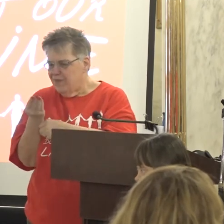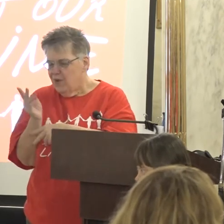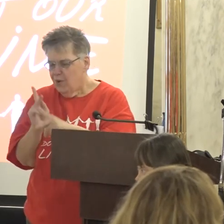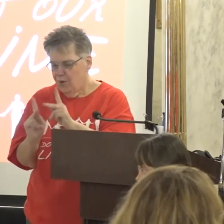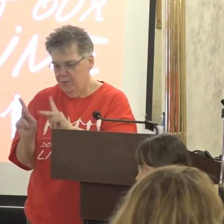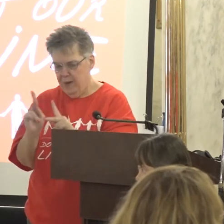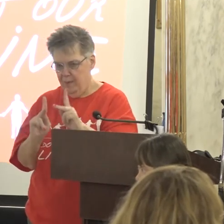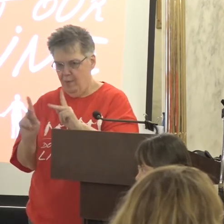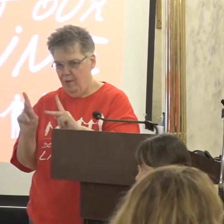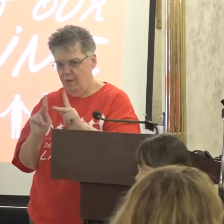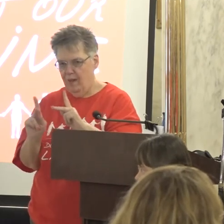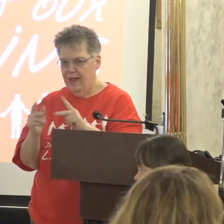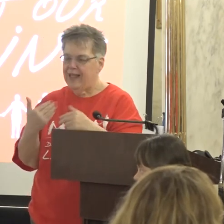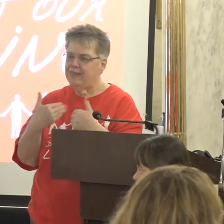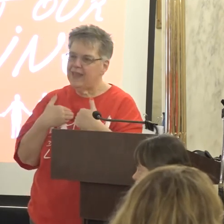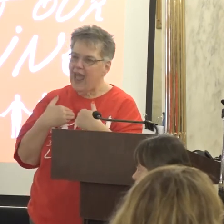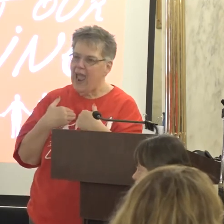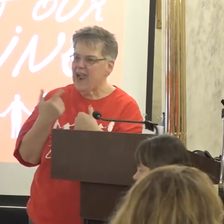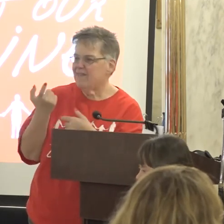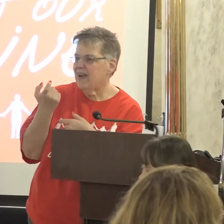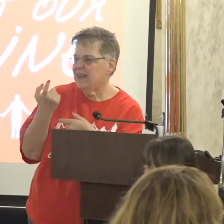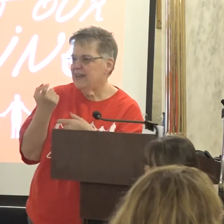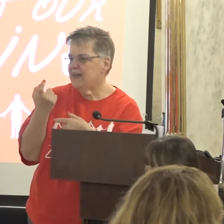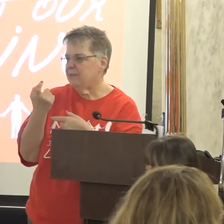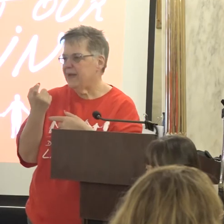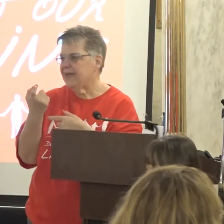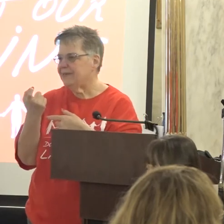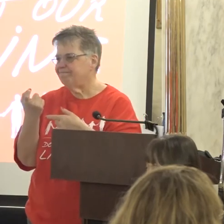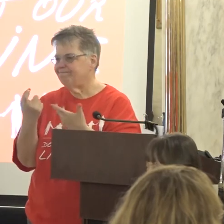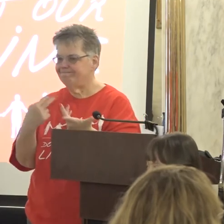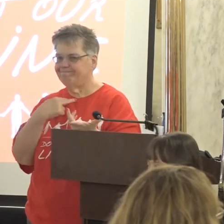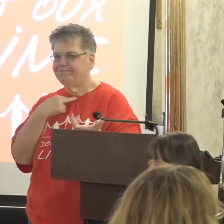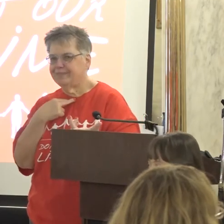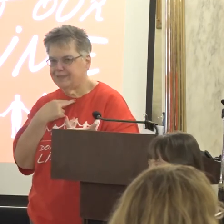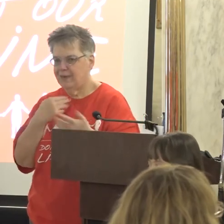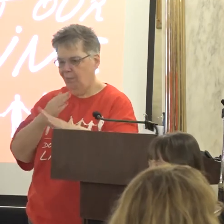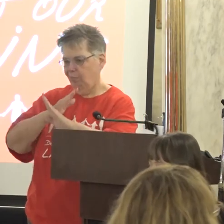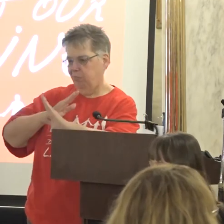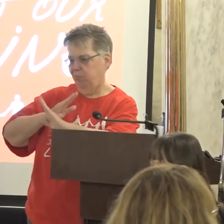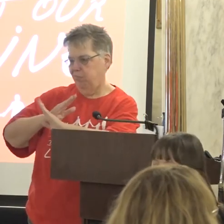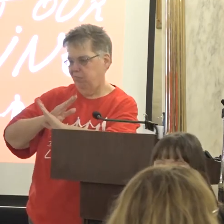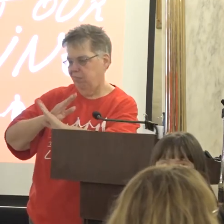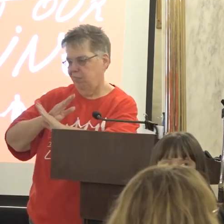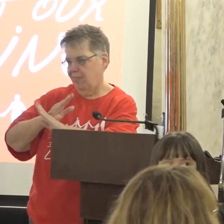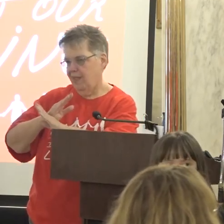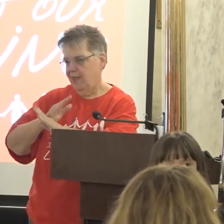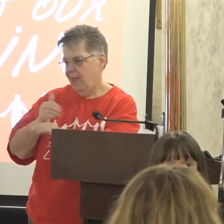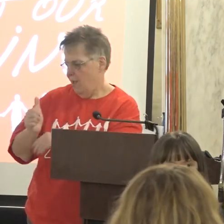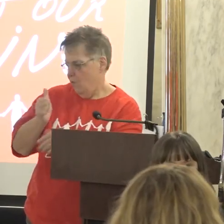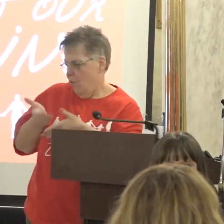That have a little bit of an impasse or maybe a blockheadedness that won't let them get there